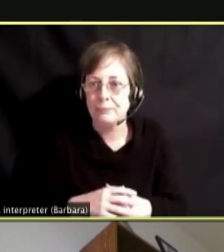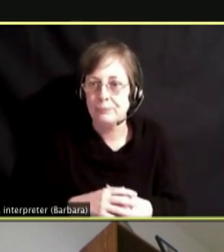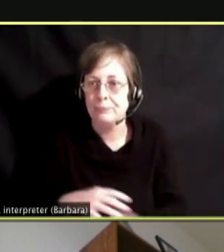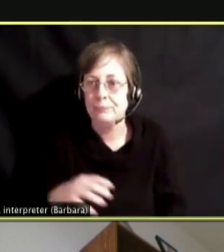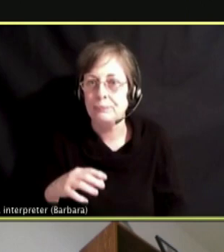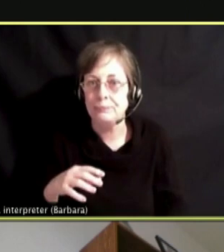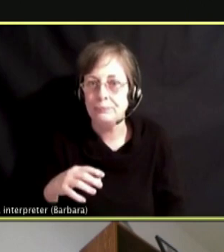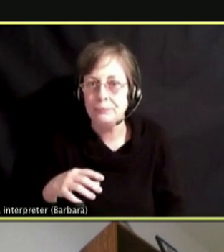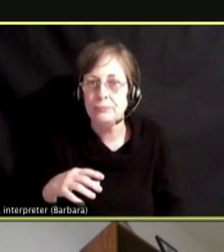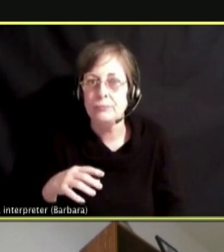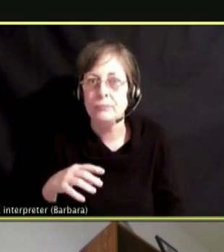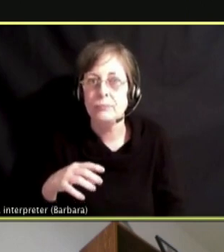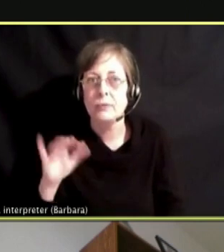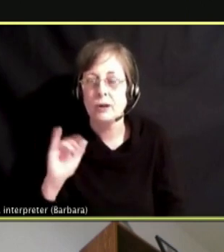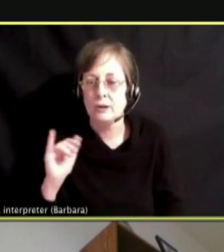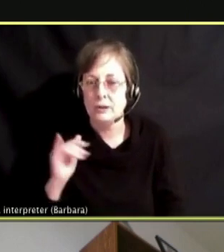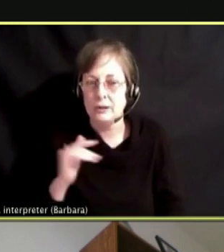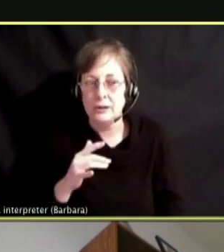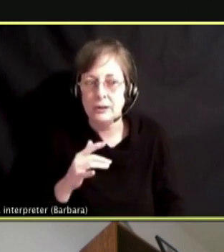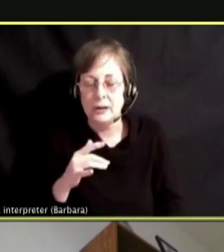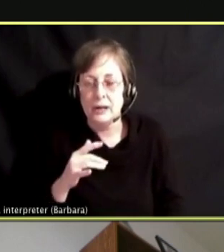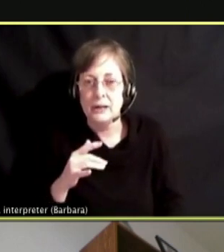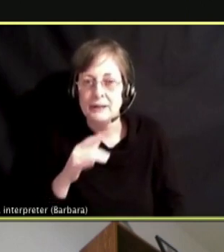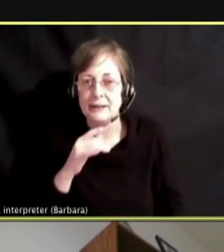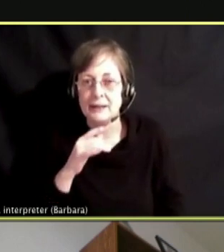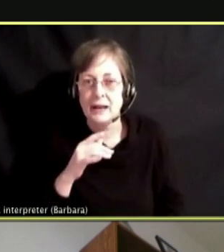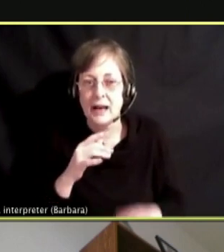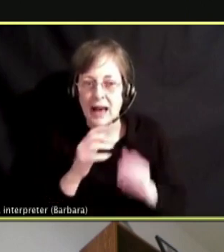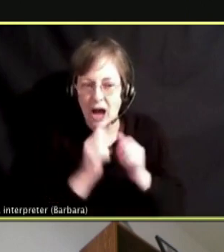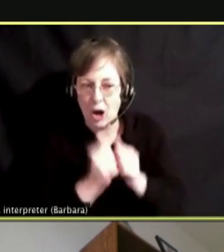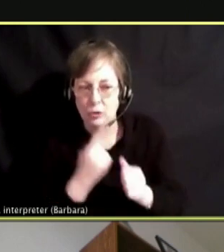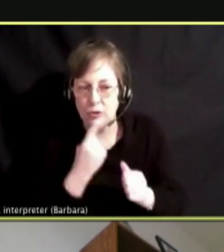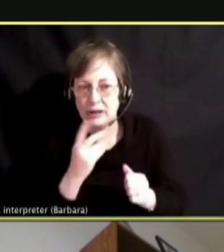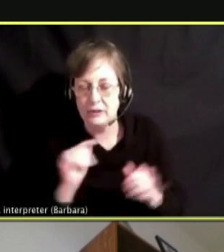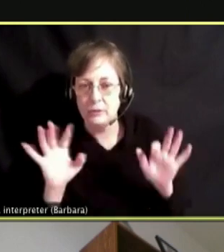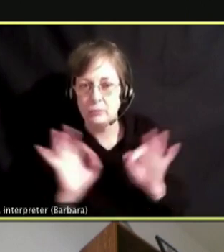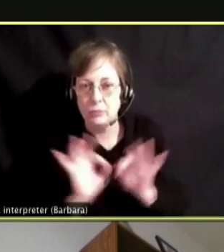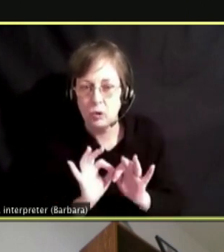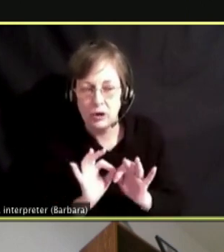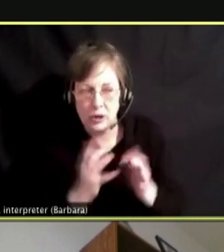ASKING WHAT CAN I DO TO HELP YOU, WHAT CAN I DO TO SUPPORT PRETTY NEED TO STOP DOING